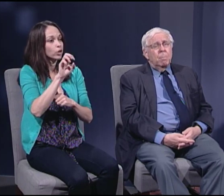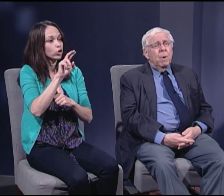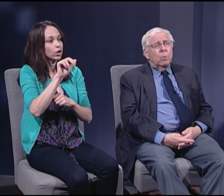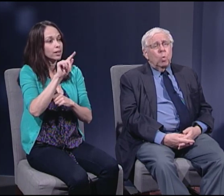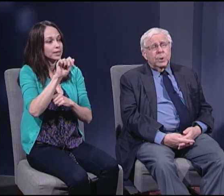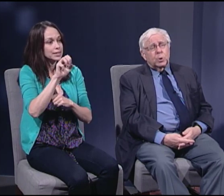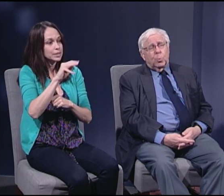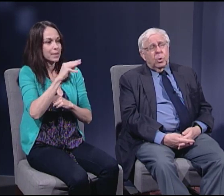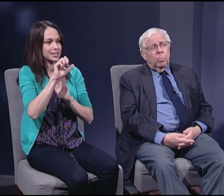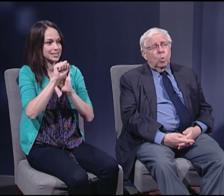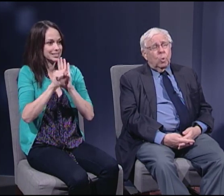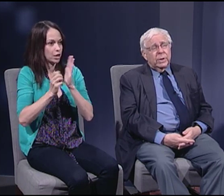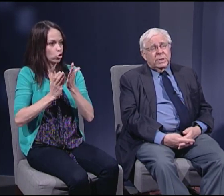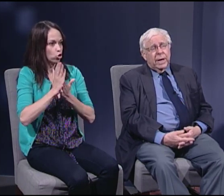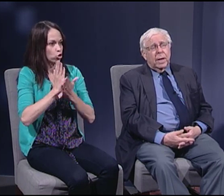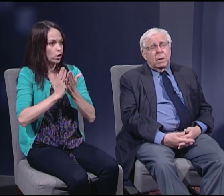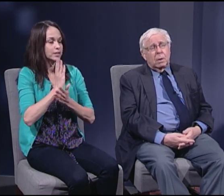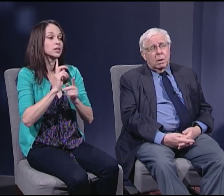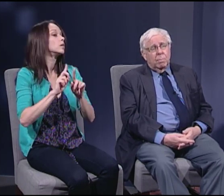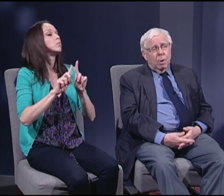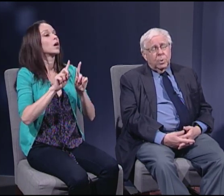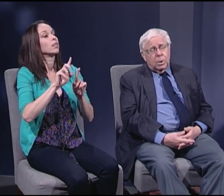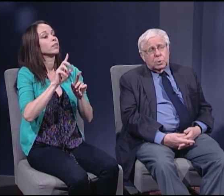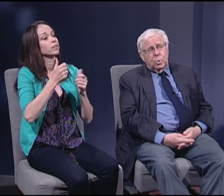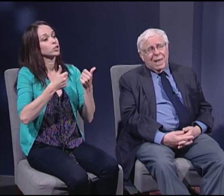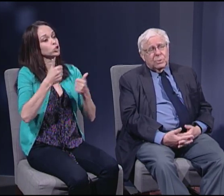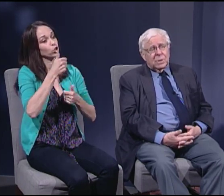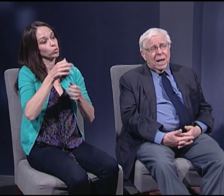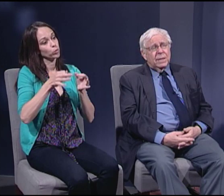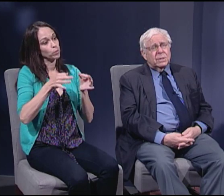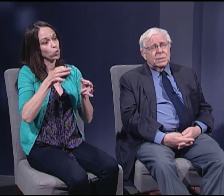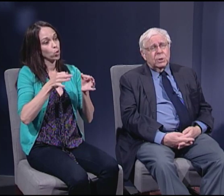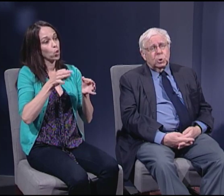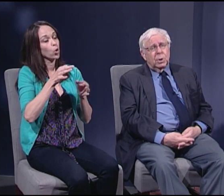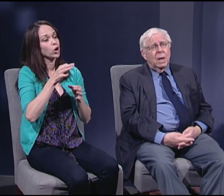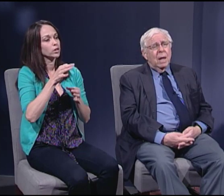but what the Supreme Court did both in the 2008 decision